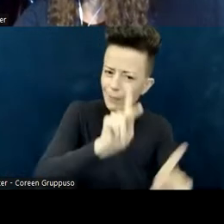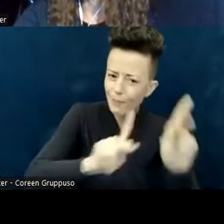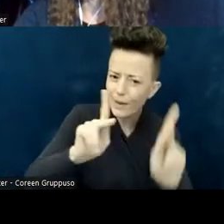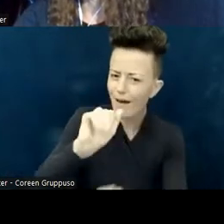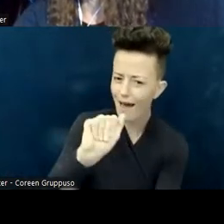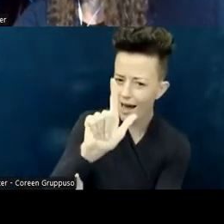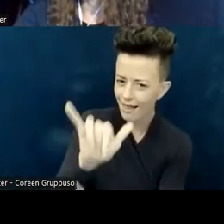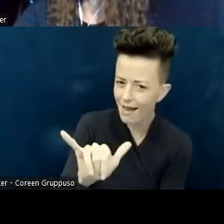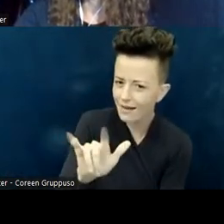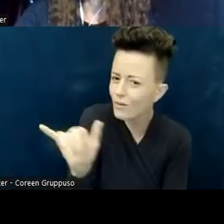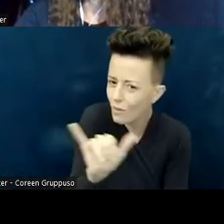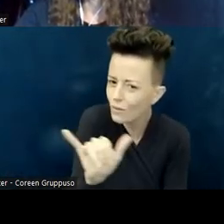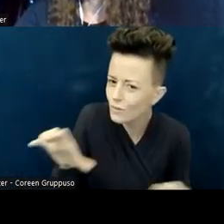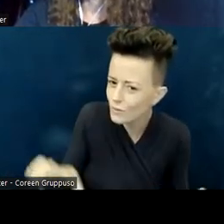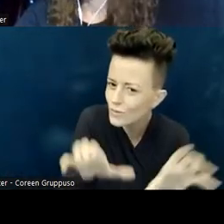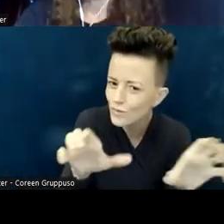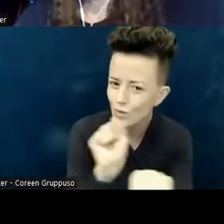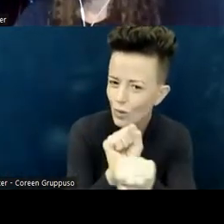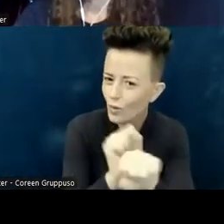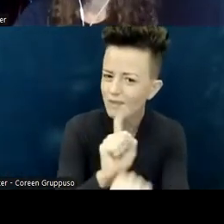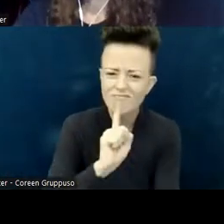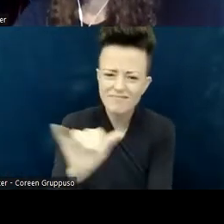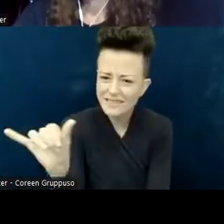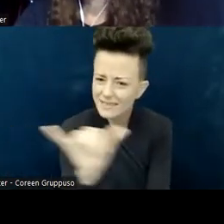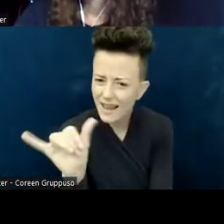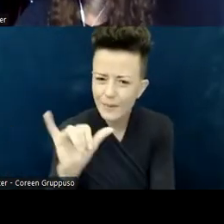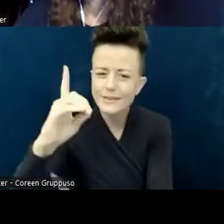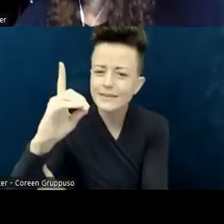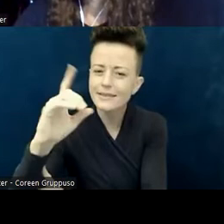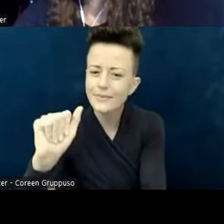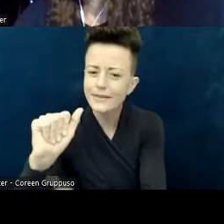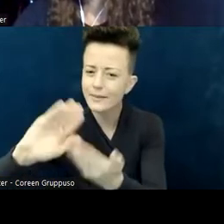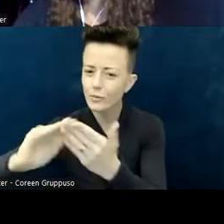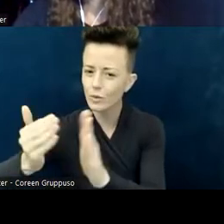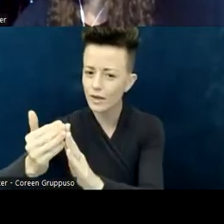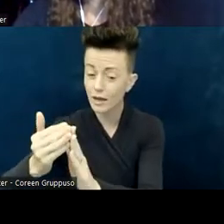is a lot of doing our own work, practicing new skills.